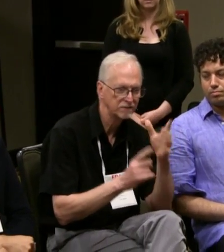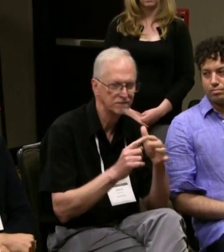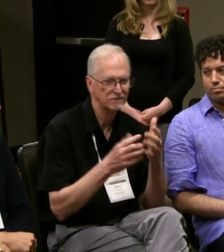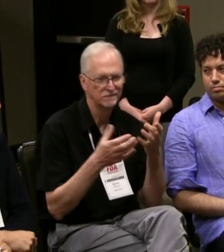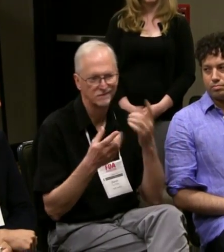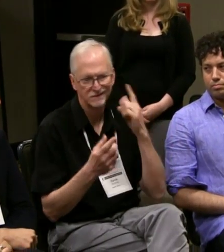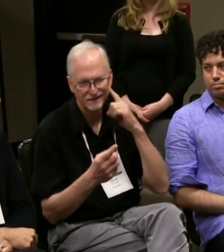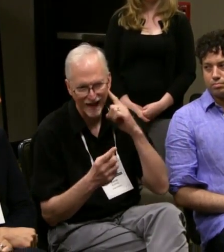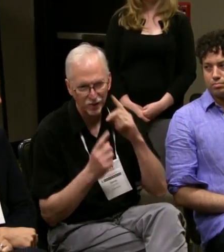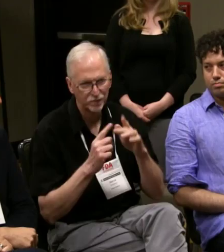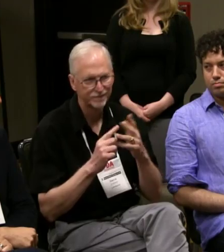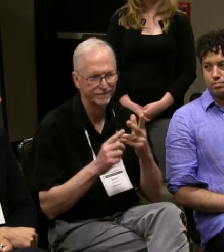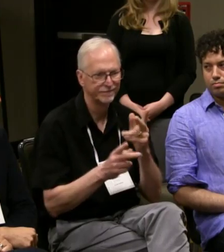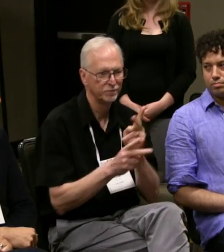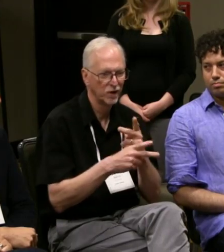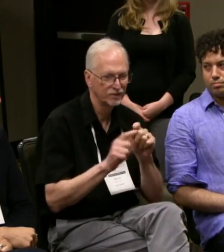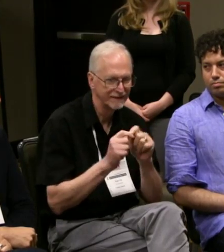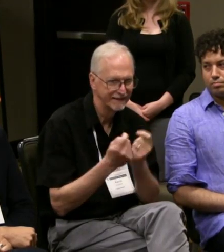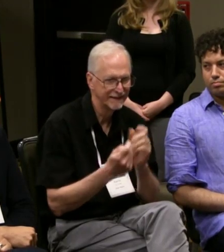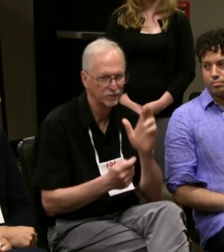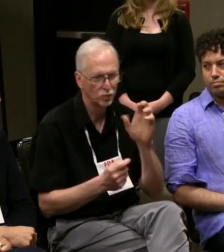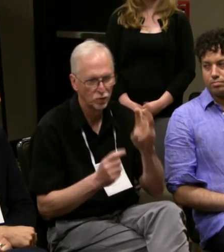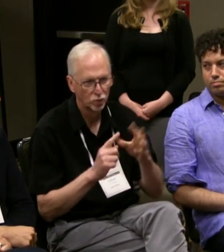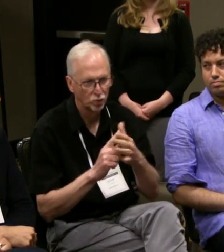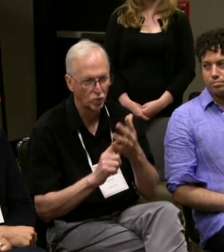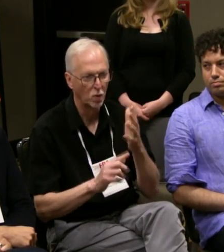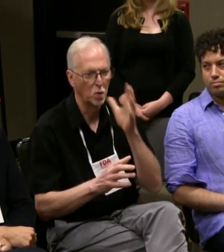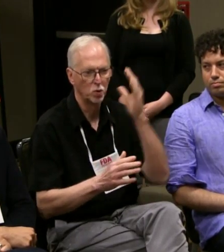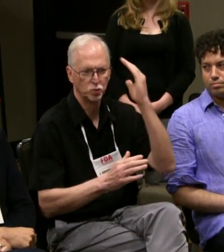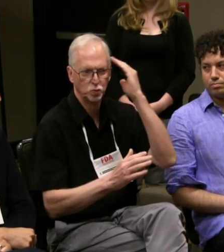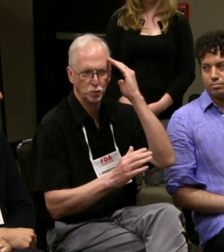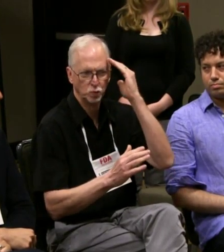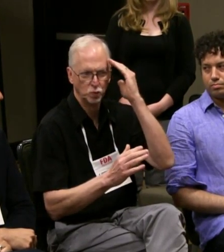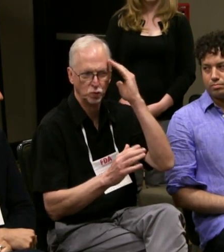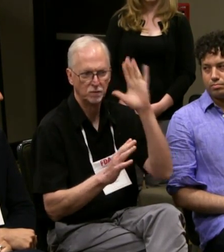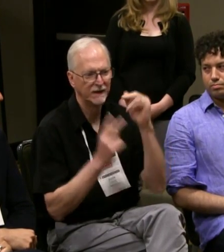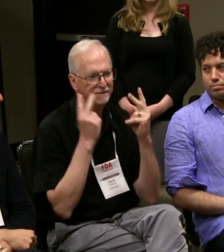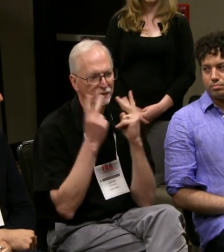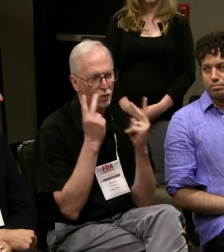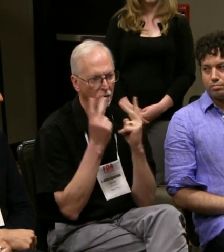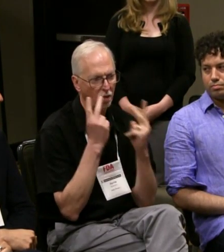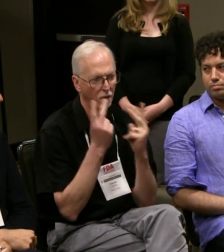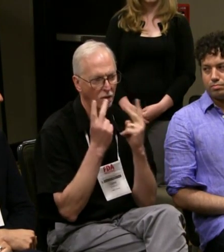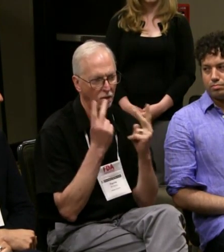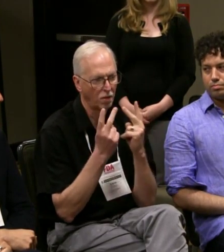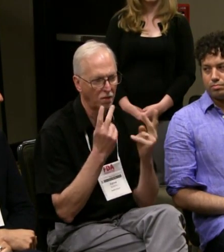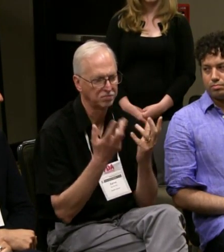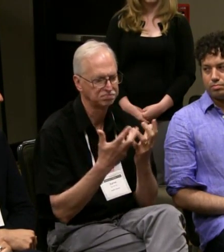and so for lighting and sound and communication between the production and the crew.